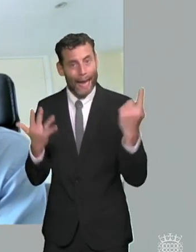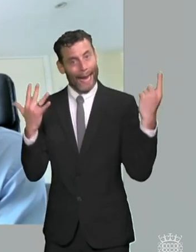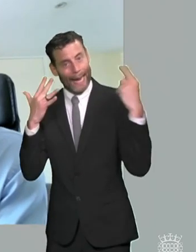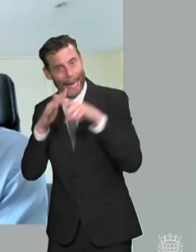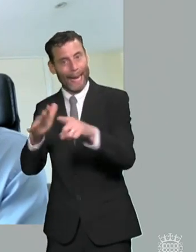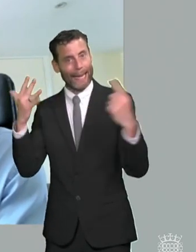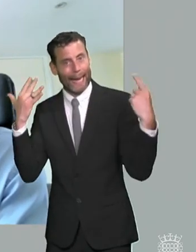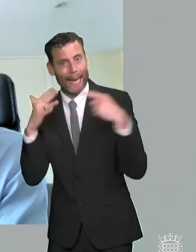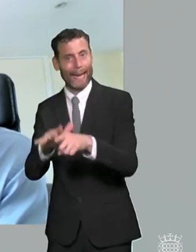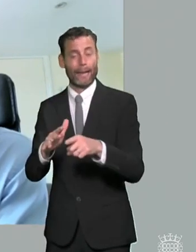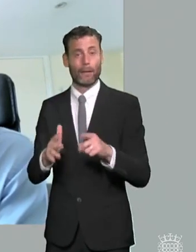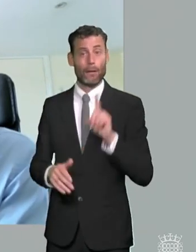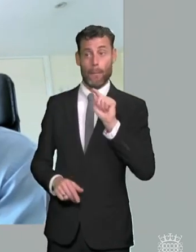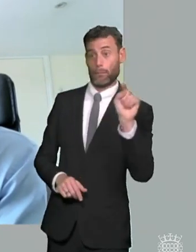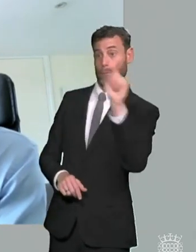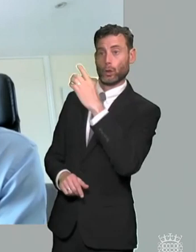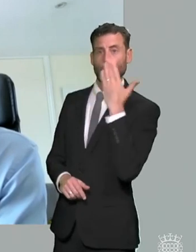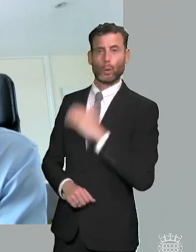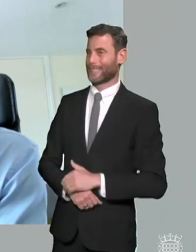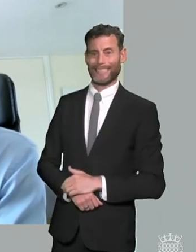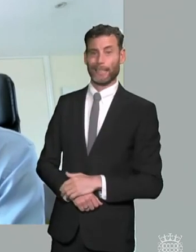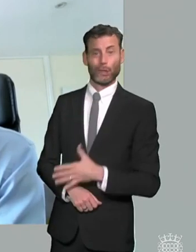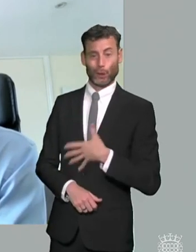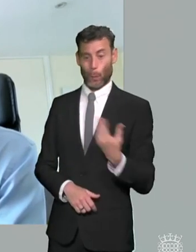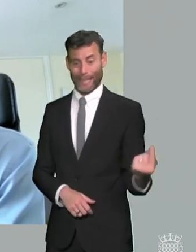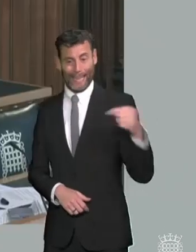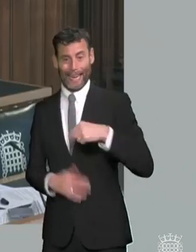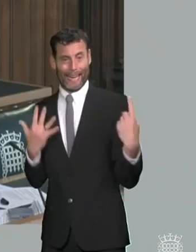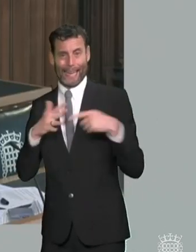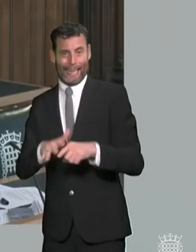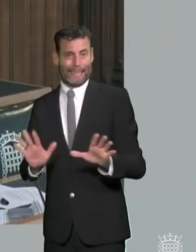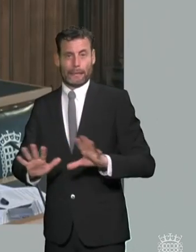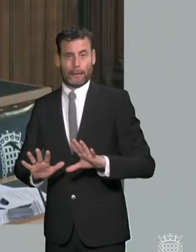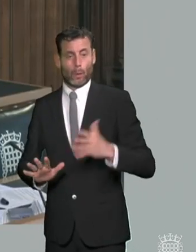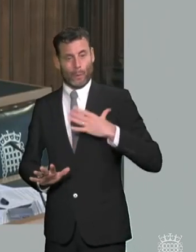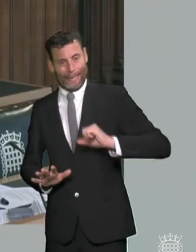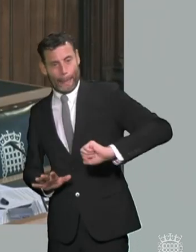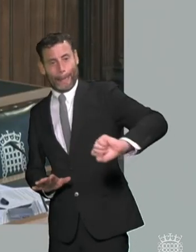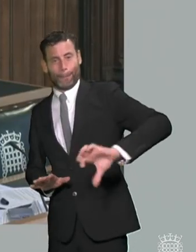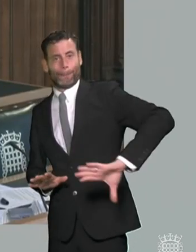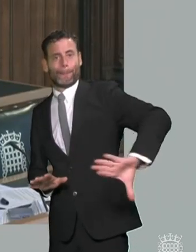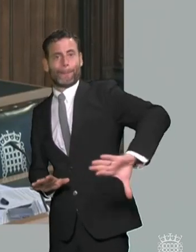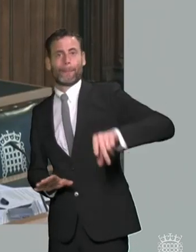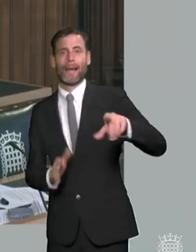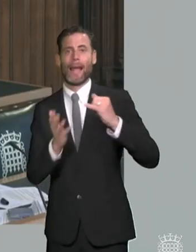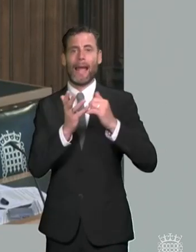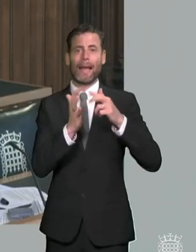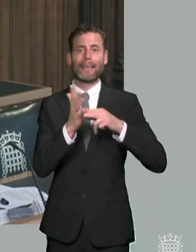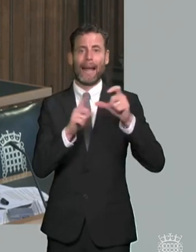well to be really inclusive and intervene early um basically i mean i many many school leaders um